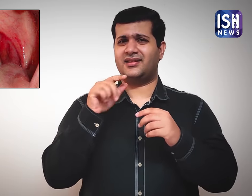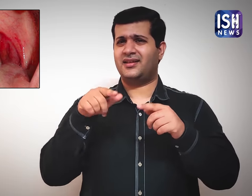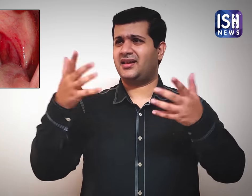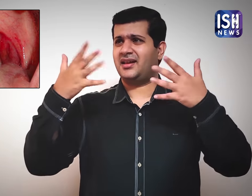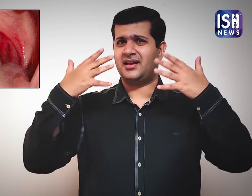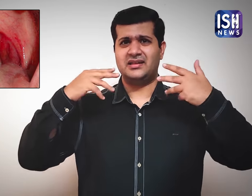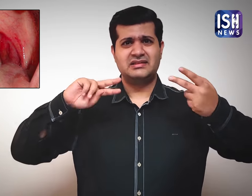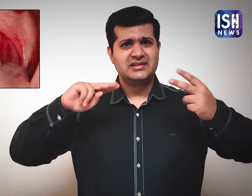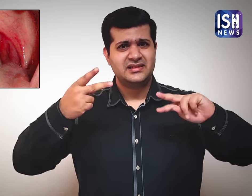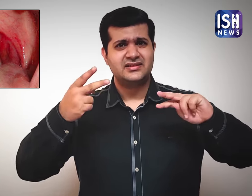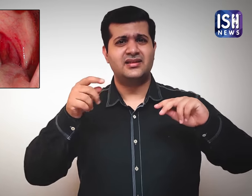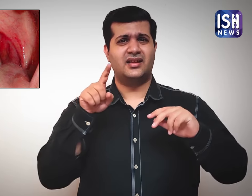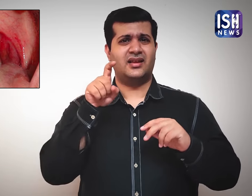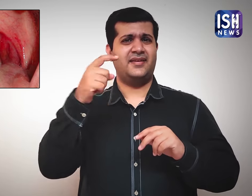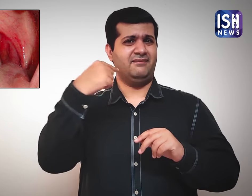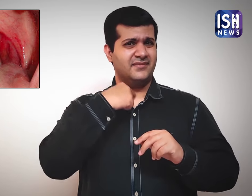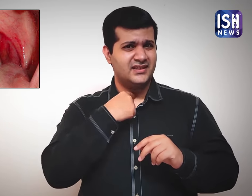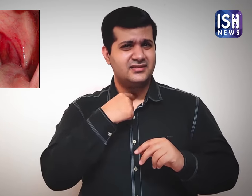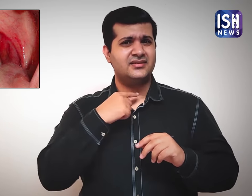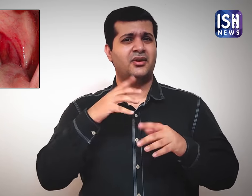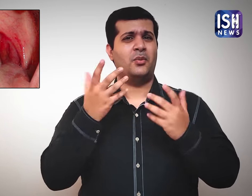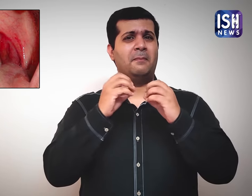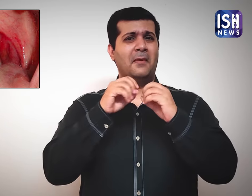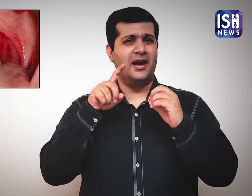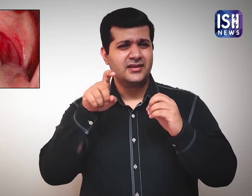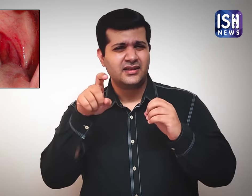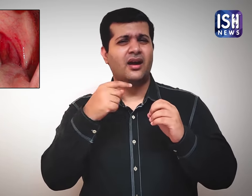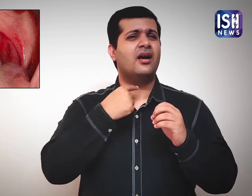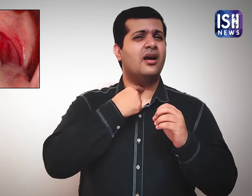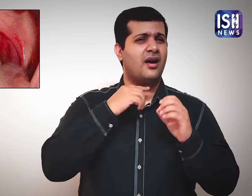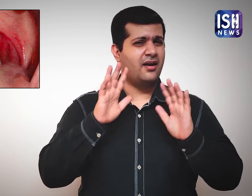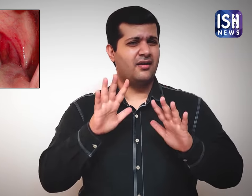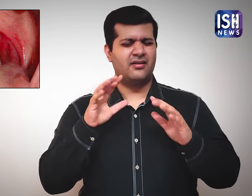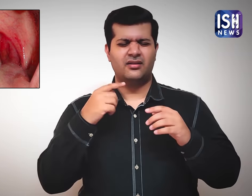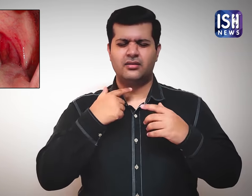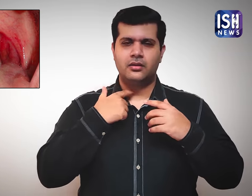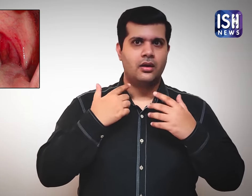It happens due to the weather changes or due to a virus and bacteria.